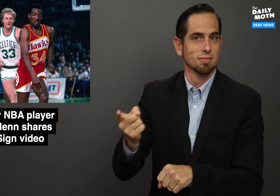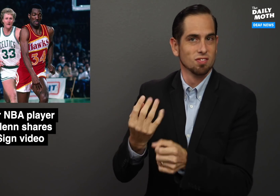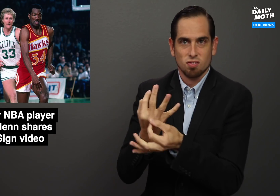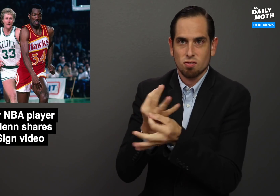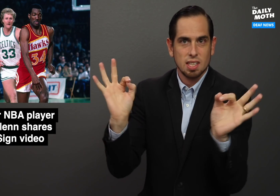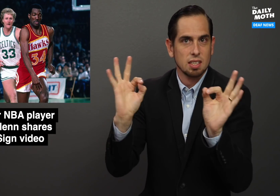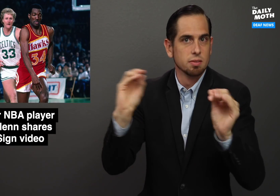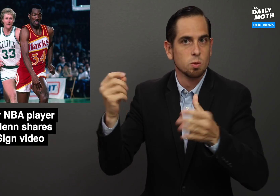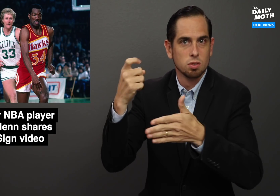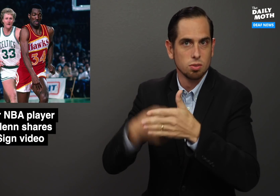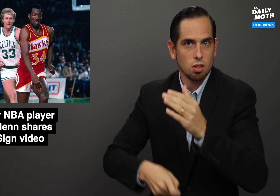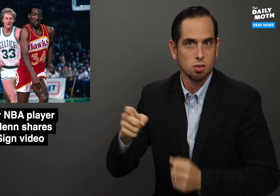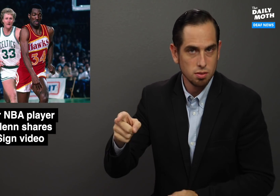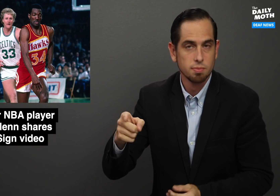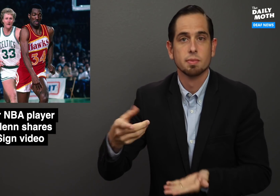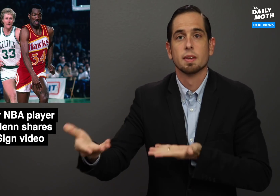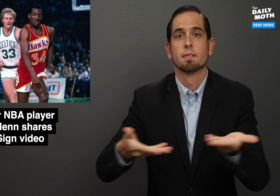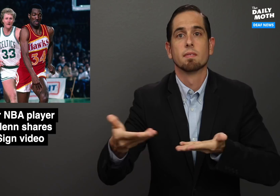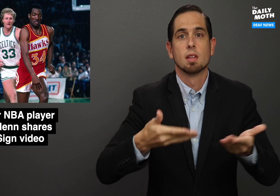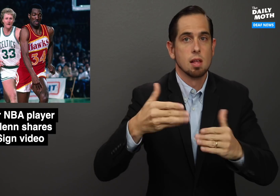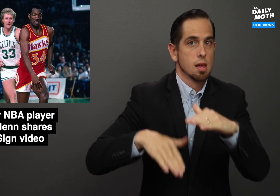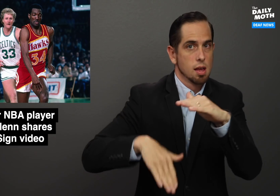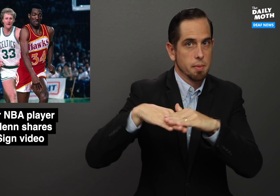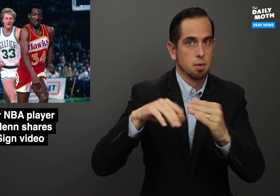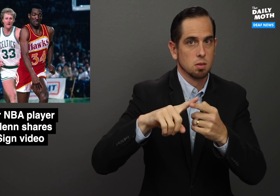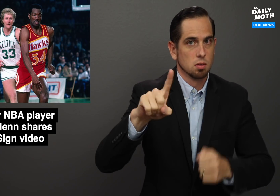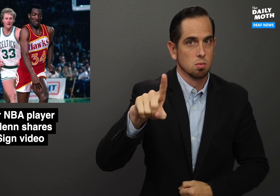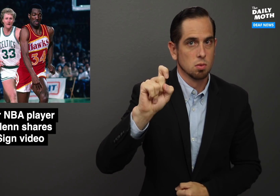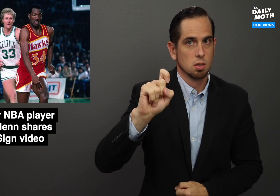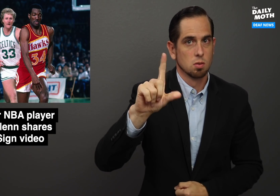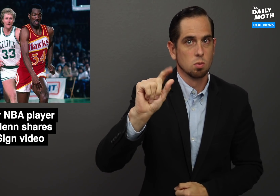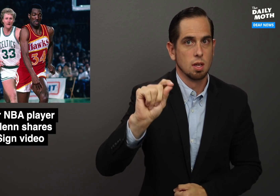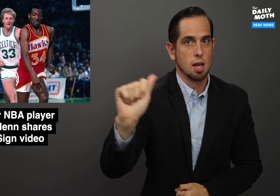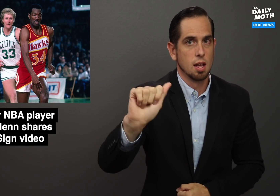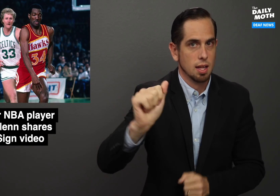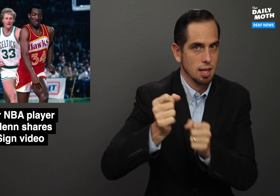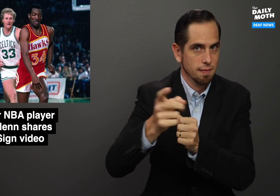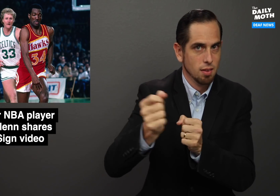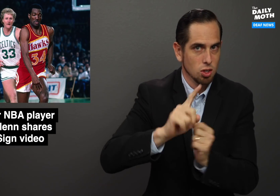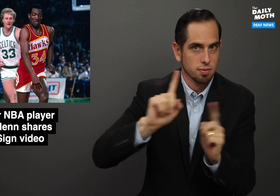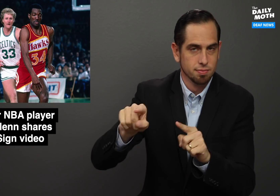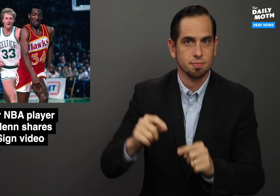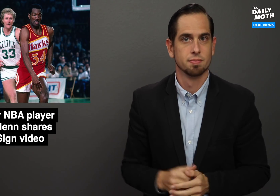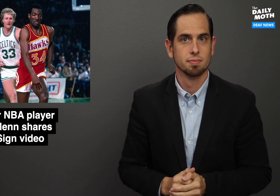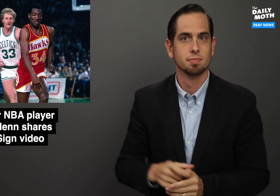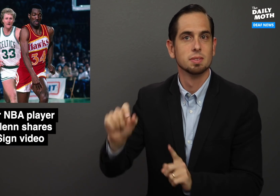It is free of charge and invites up to 120 athletes every year.